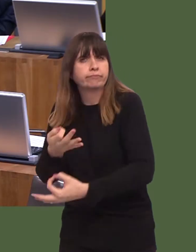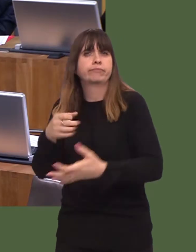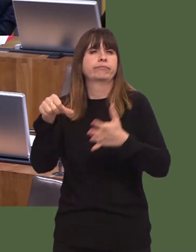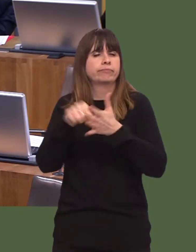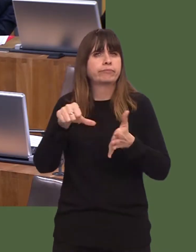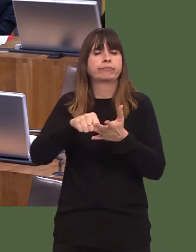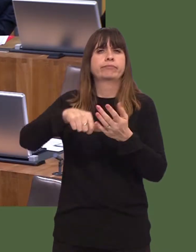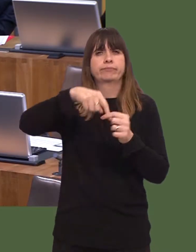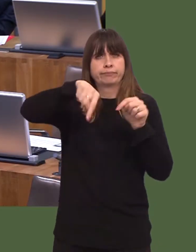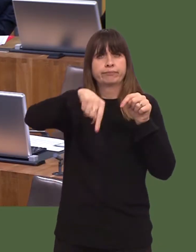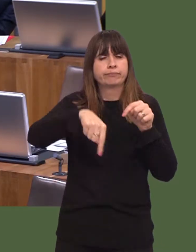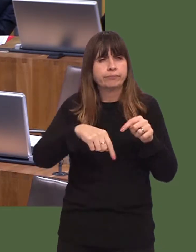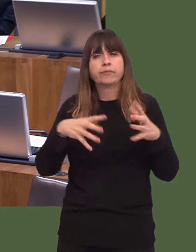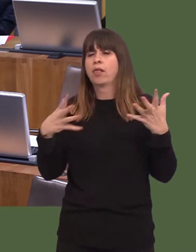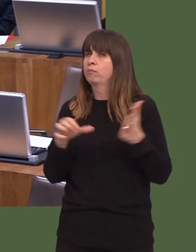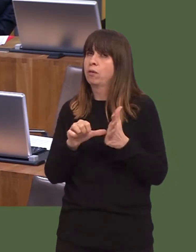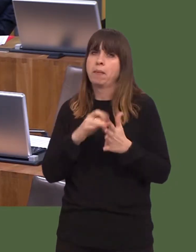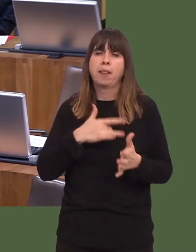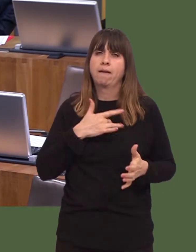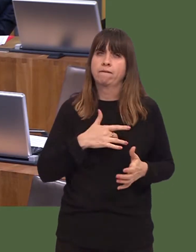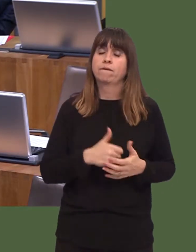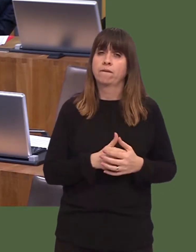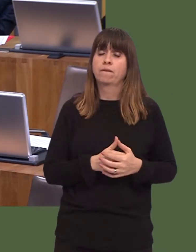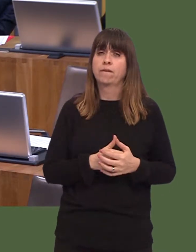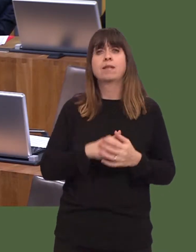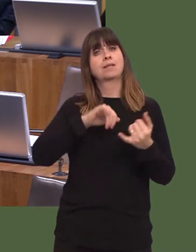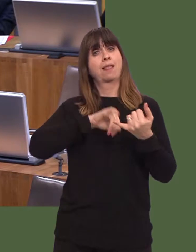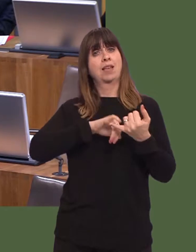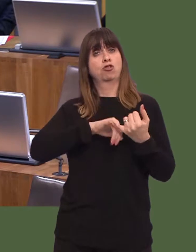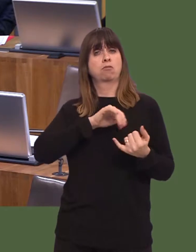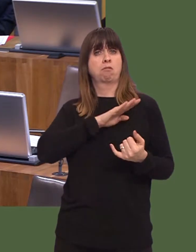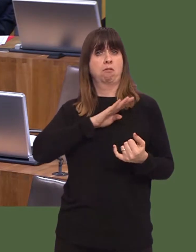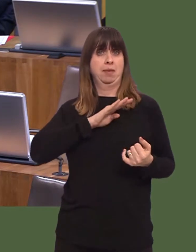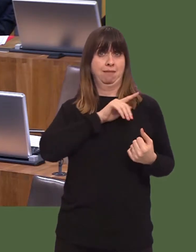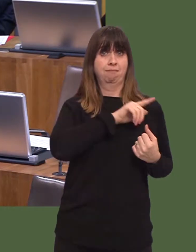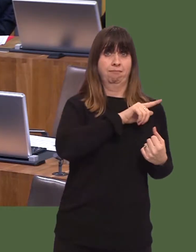have to face. But through the work of groups like the Salvation Army with the accommodation that they provide,